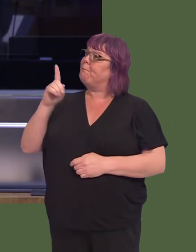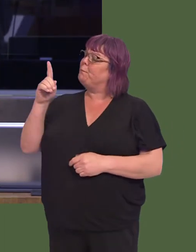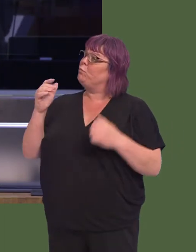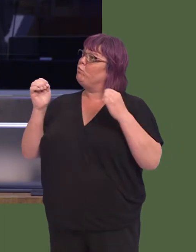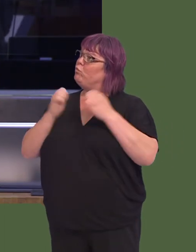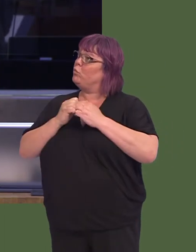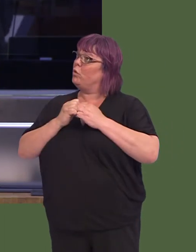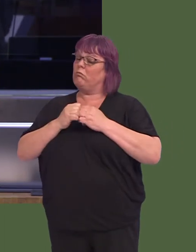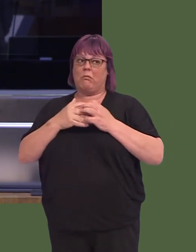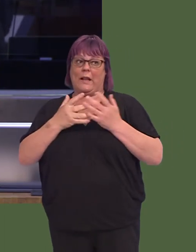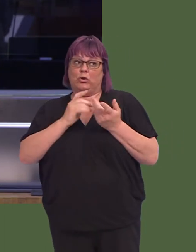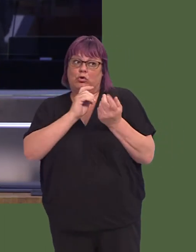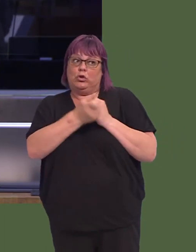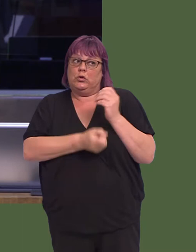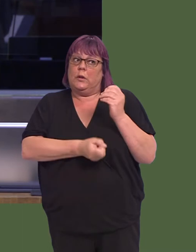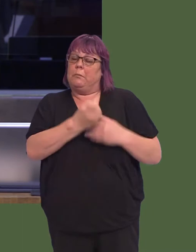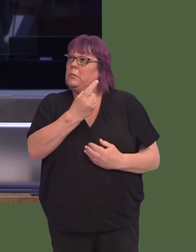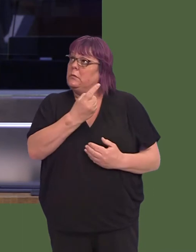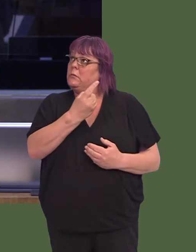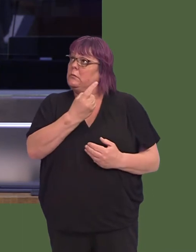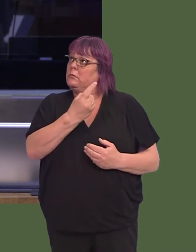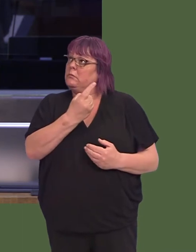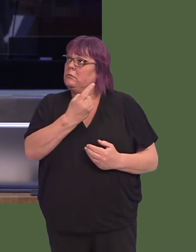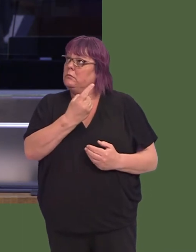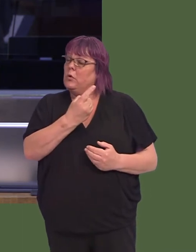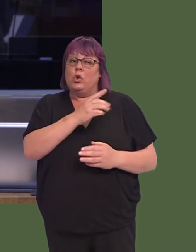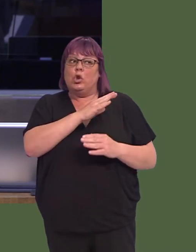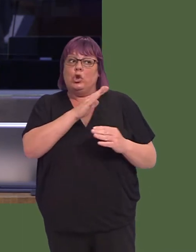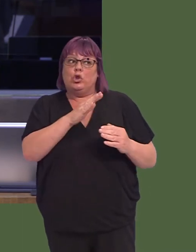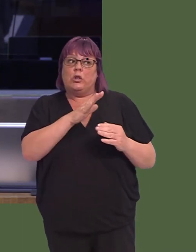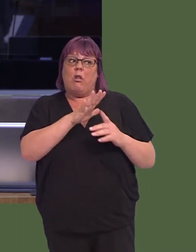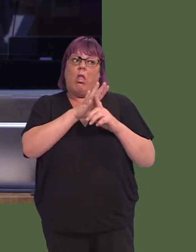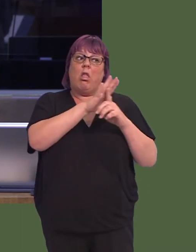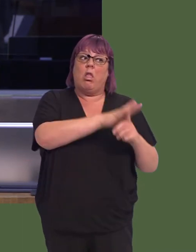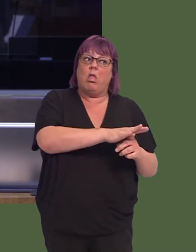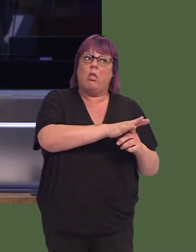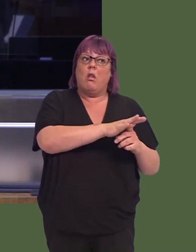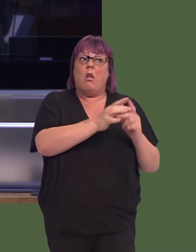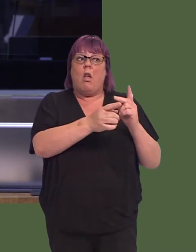Will he agree with me that any change that does take place should not disadvantage very